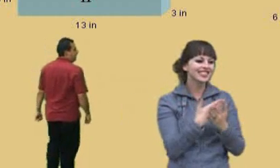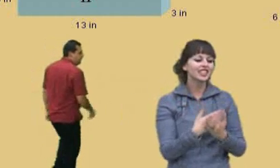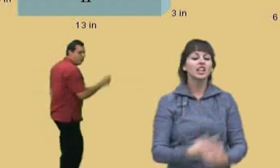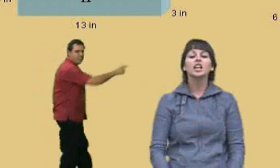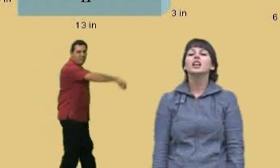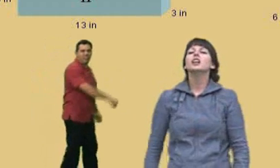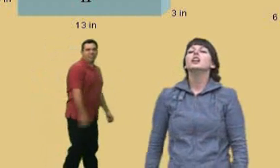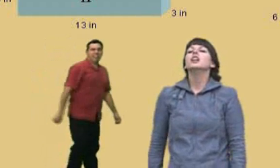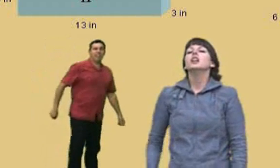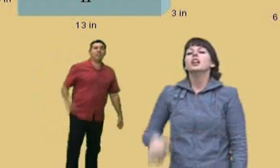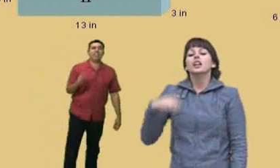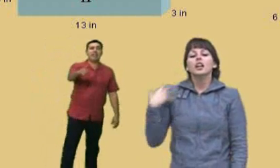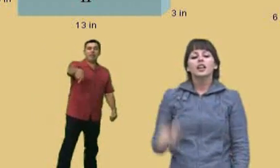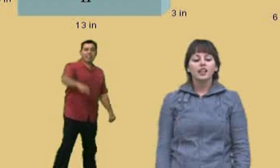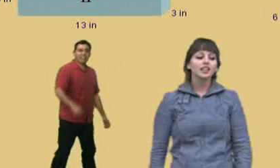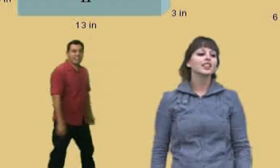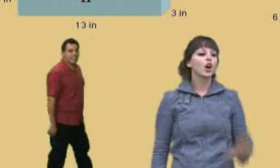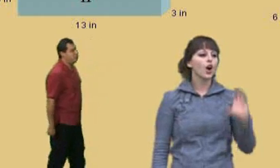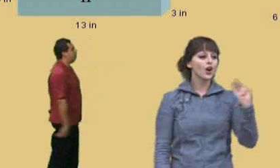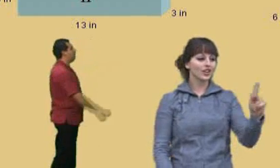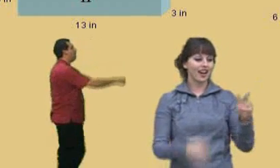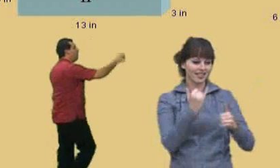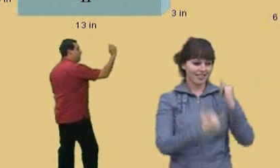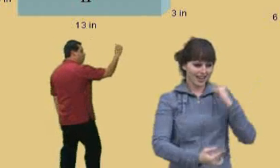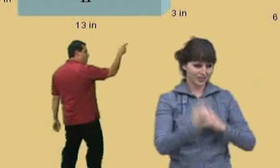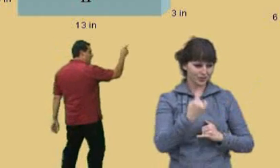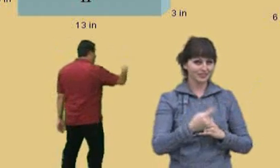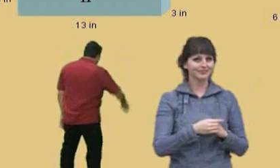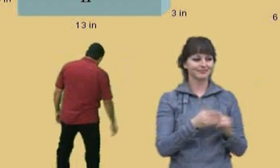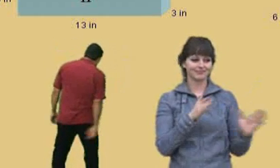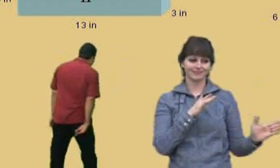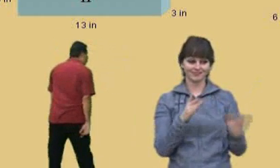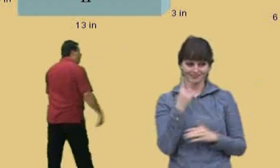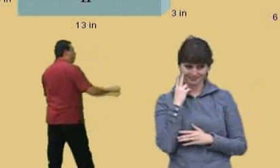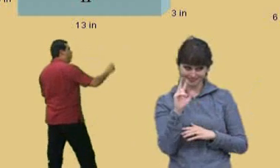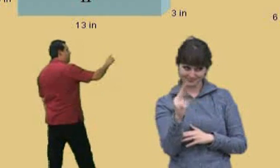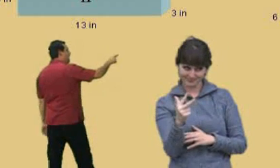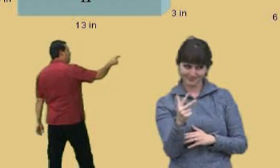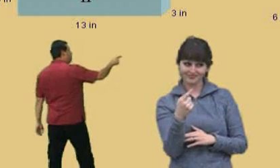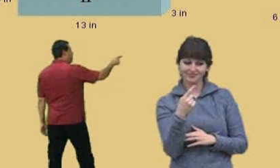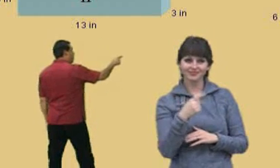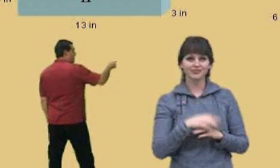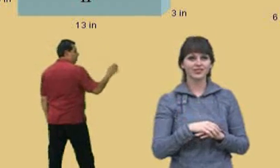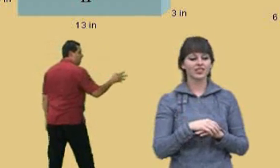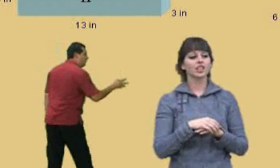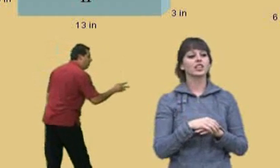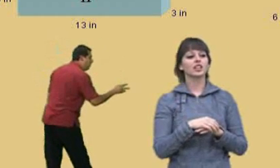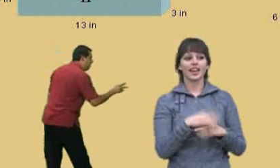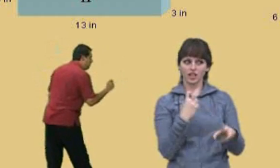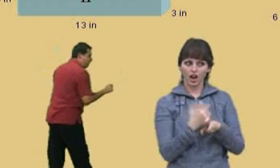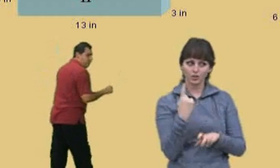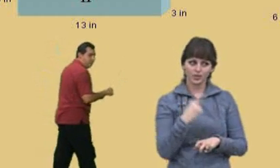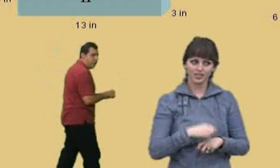Charlie's on today. Okay, now we've got this last one to do. It's over there. Rectangular solid three. This is a tough one, right?